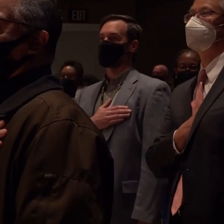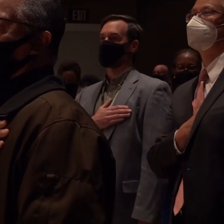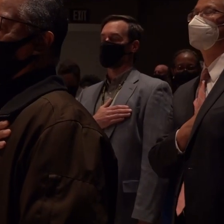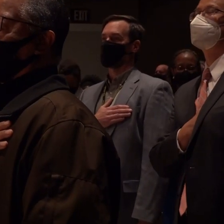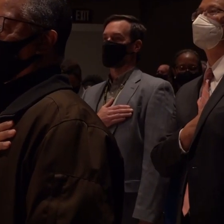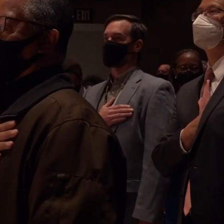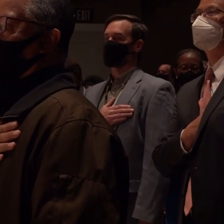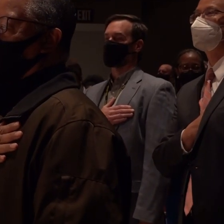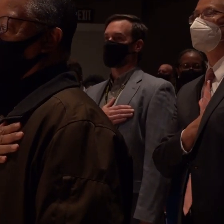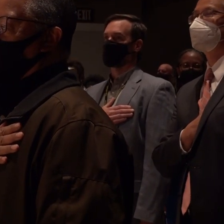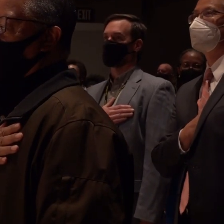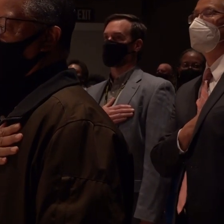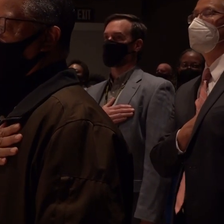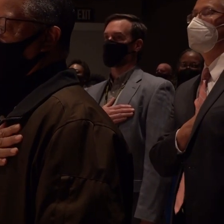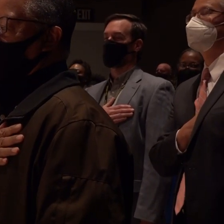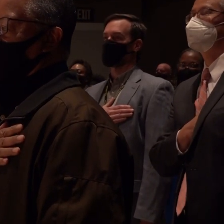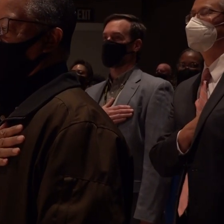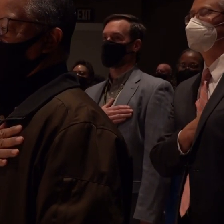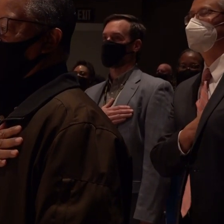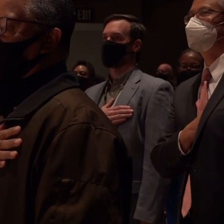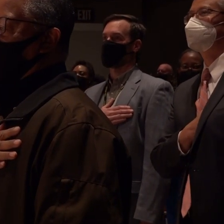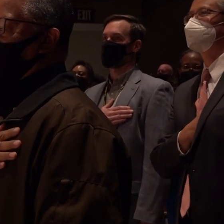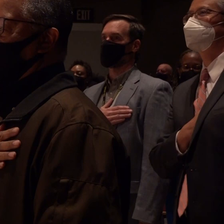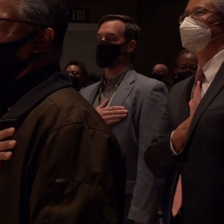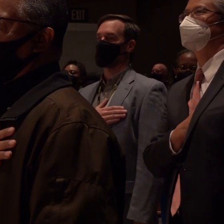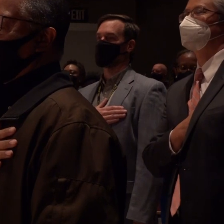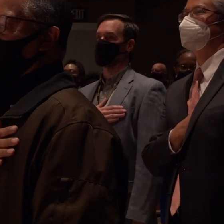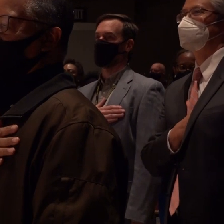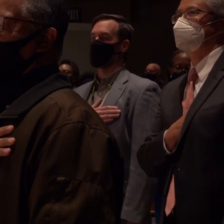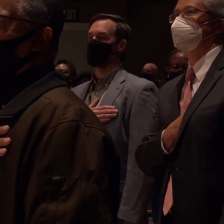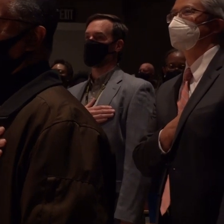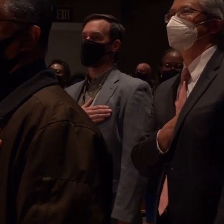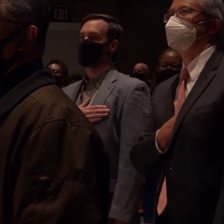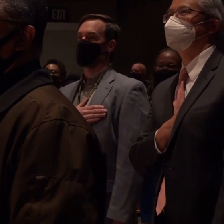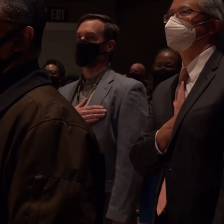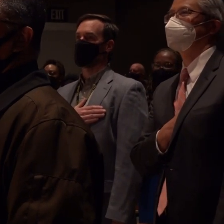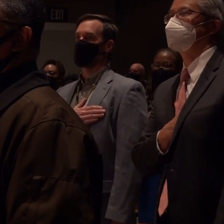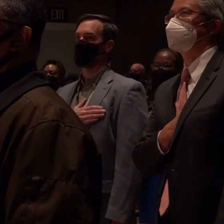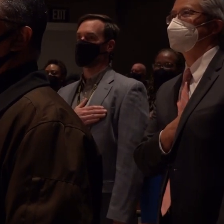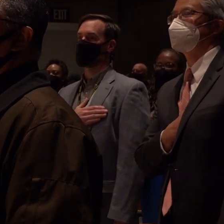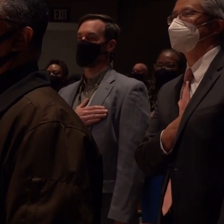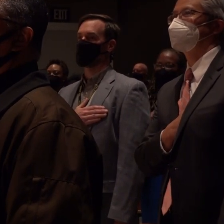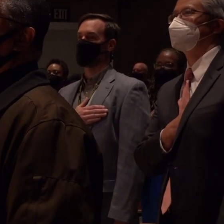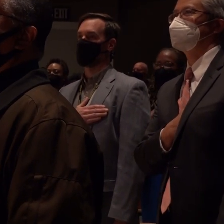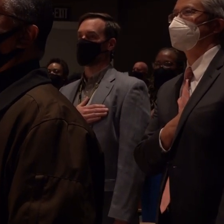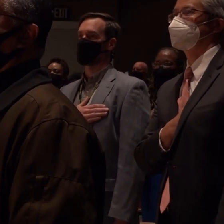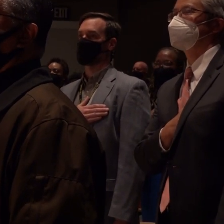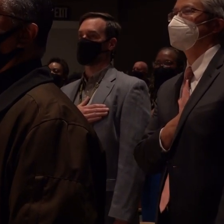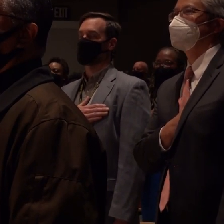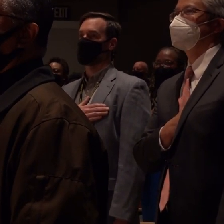and begin i pledge allegiance to the flag of the